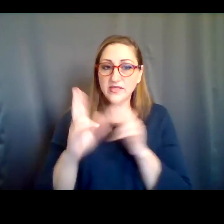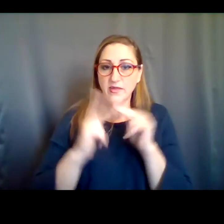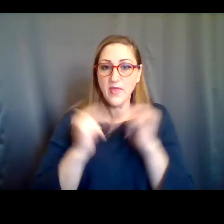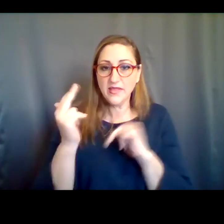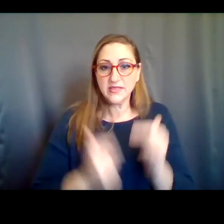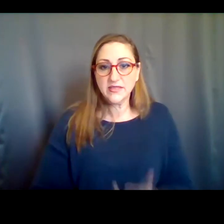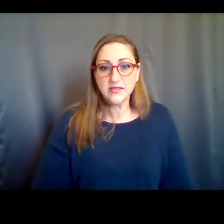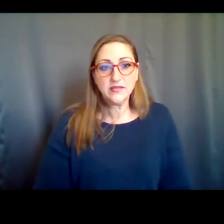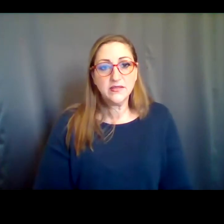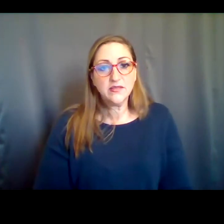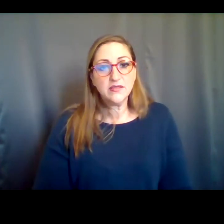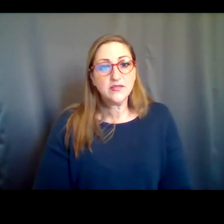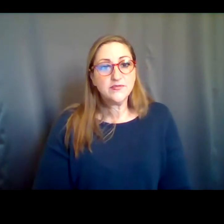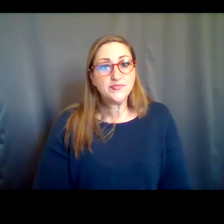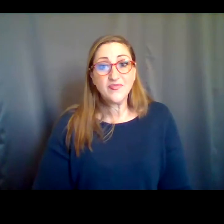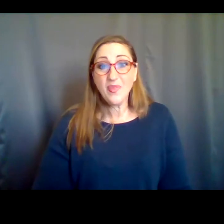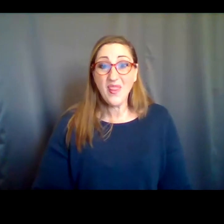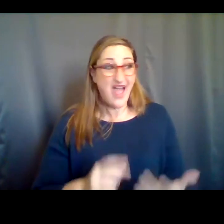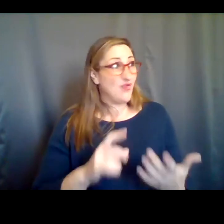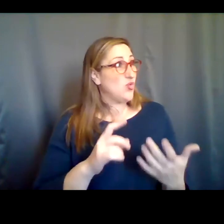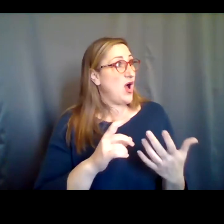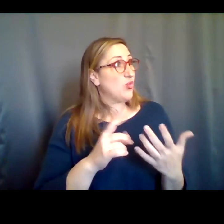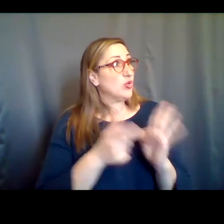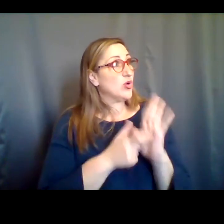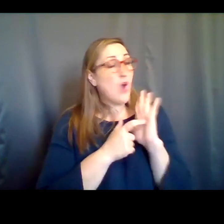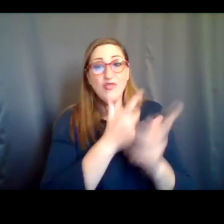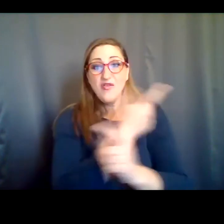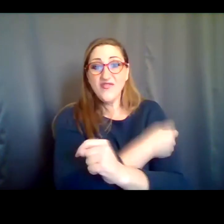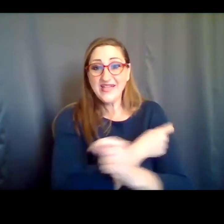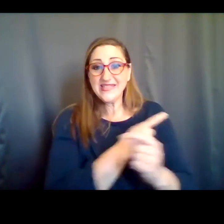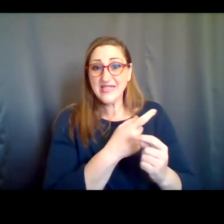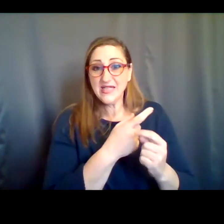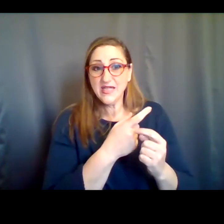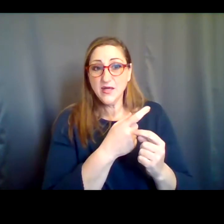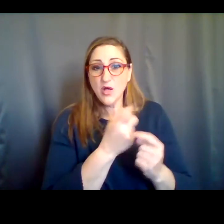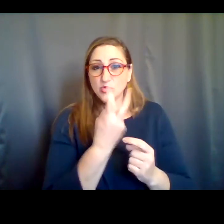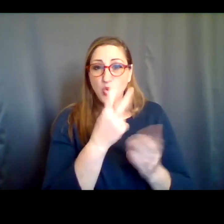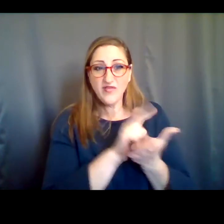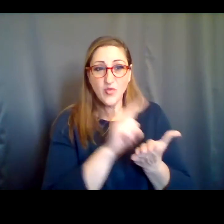Center. But to just give you a sense, in the first 12 weeks that we required the vaccine mandate